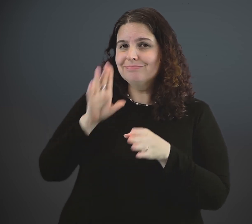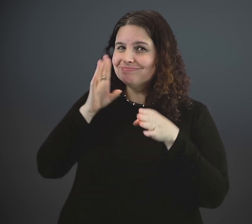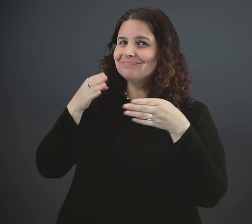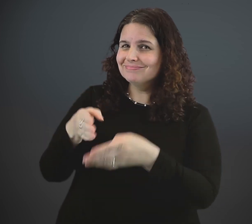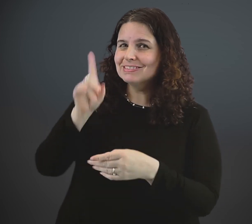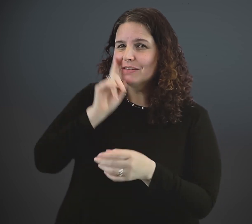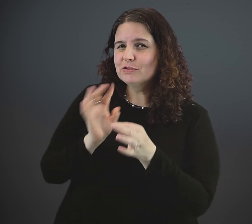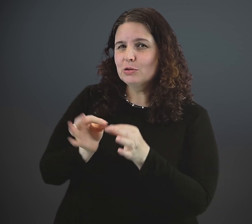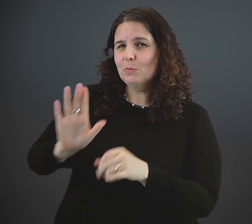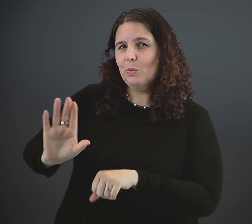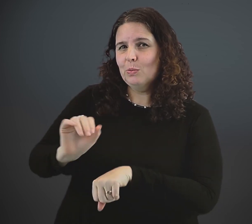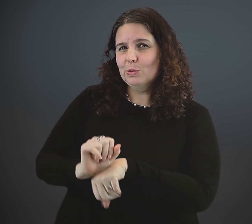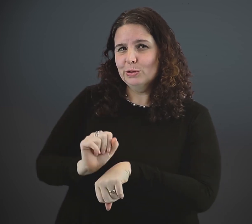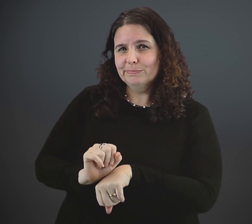on the work of deaf interpreters.